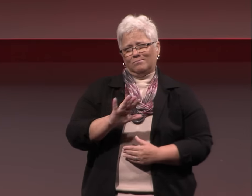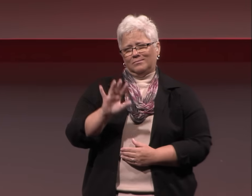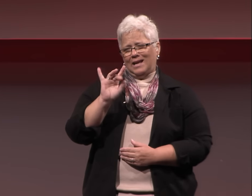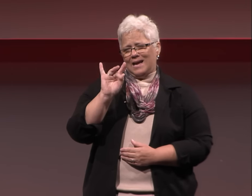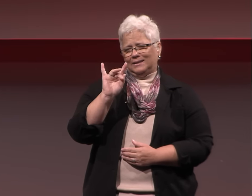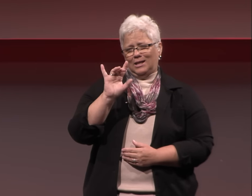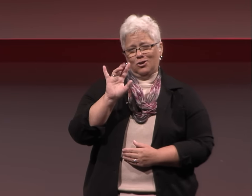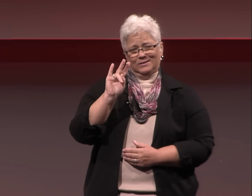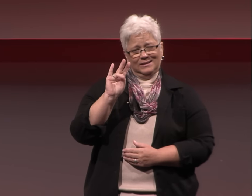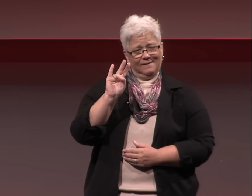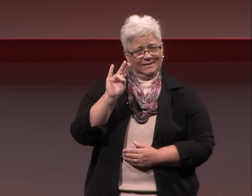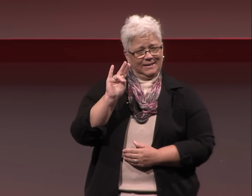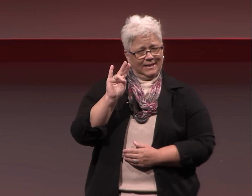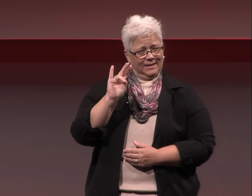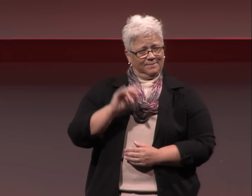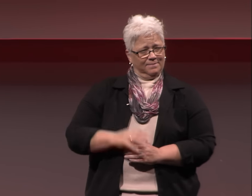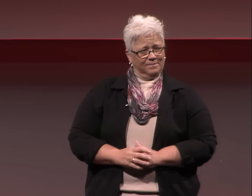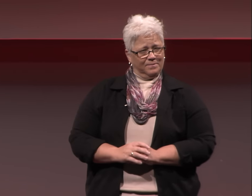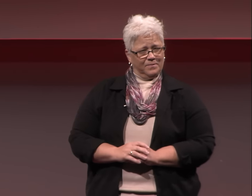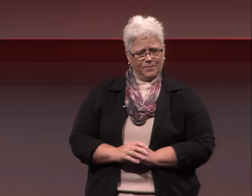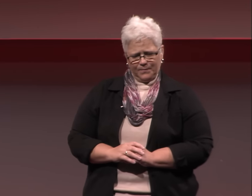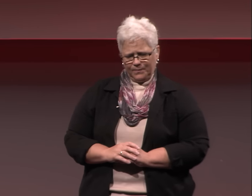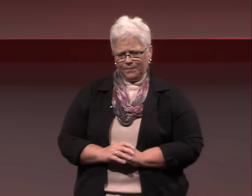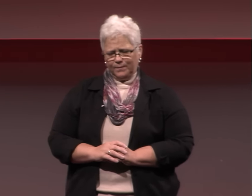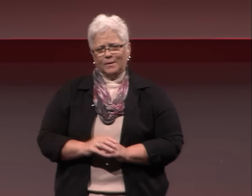Now, later on, in 1817,